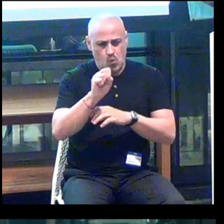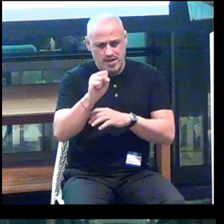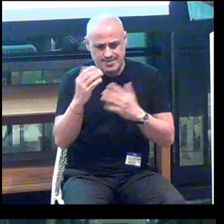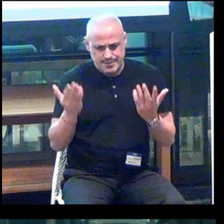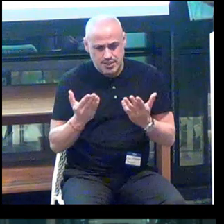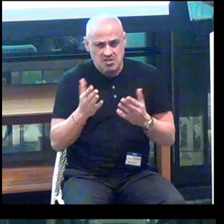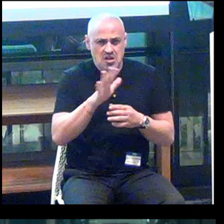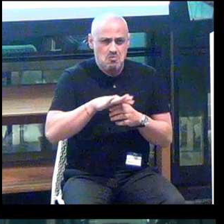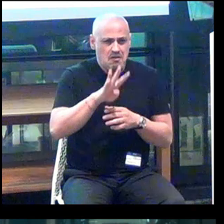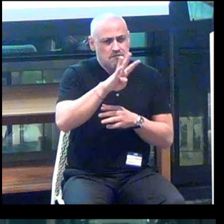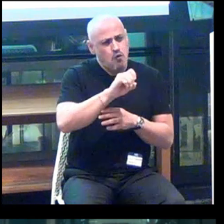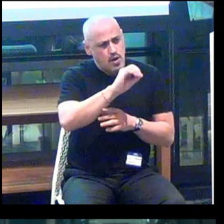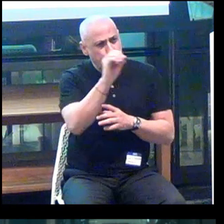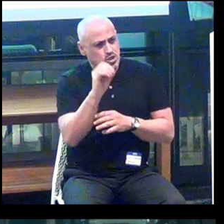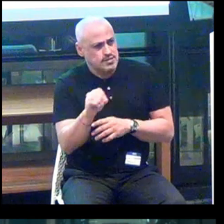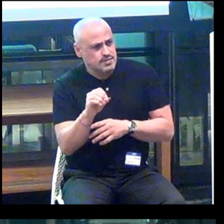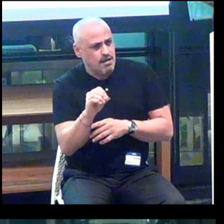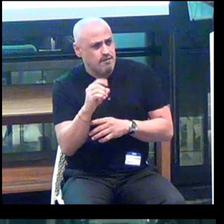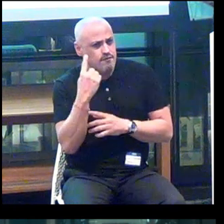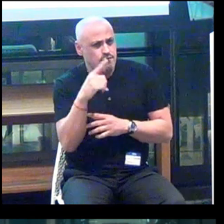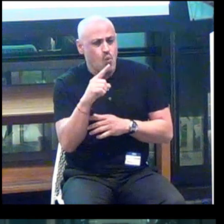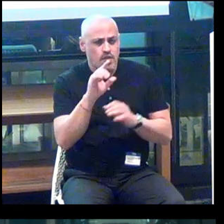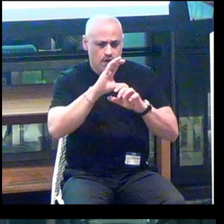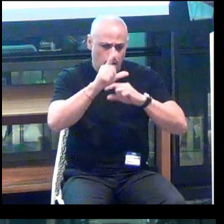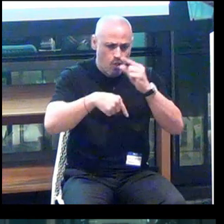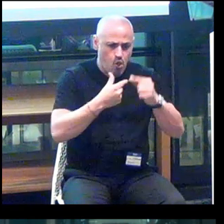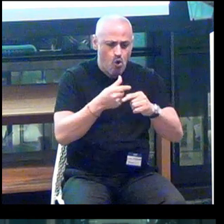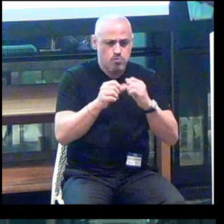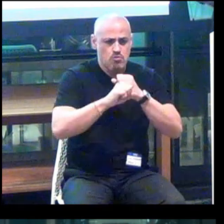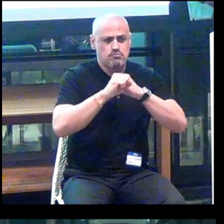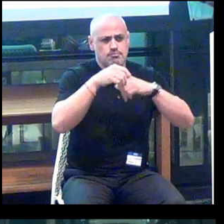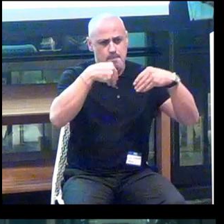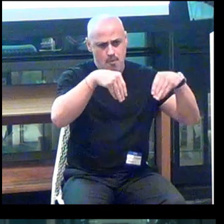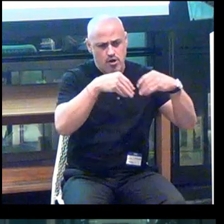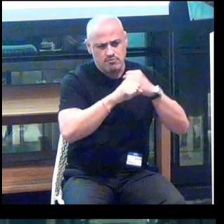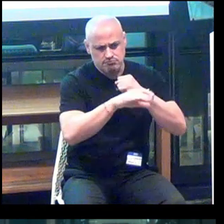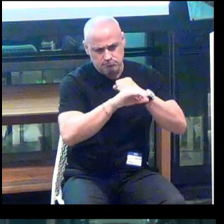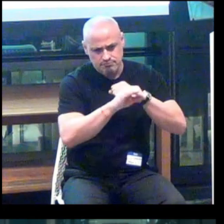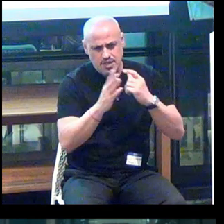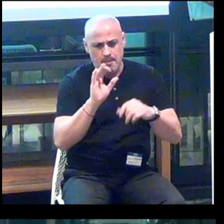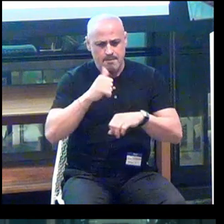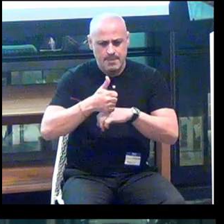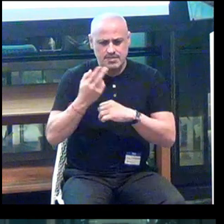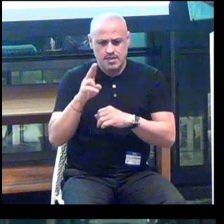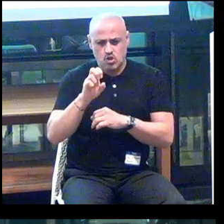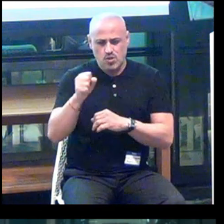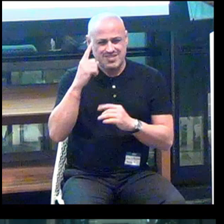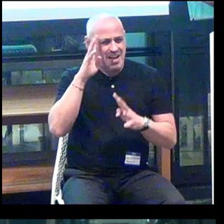That's around 40% of the global market is based in the US. Innovating for the visually impaired.